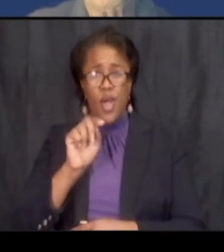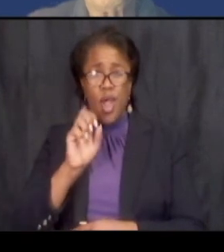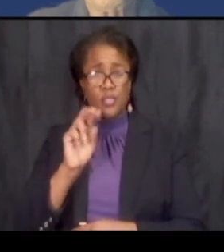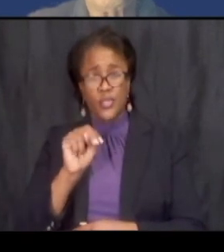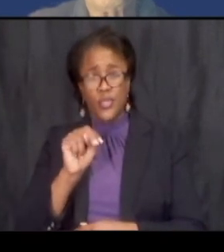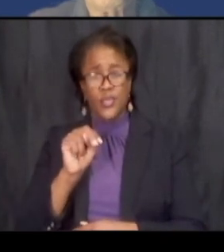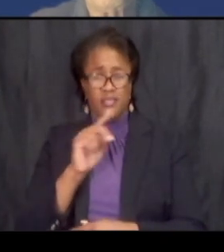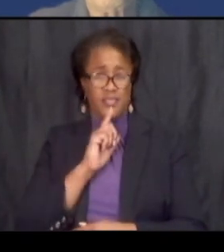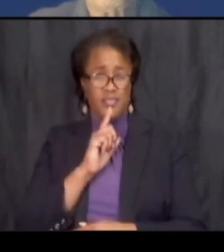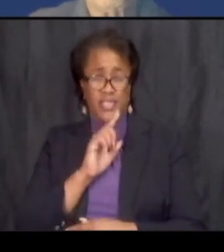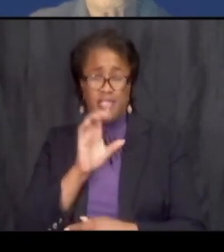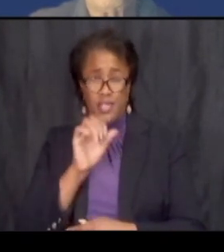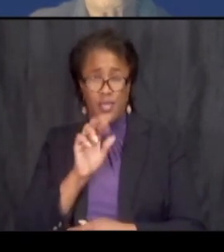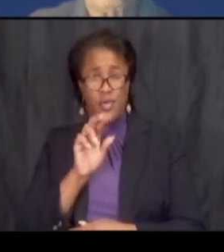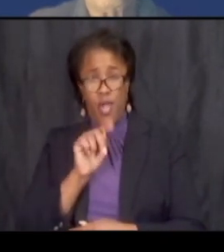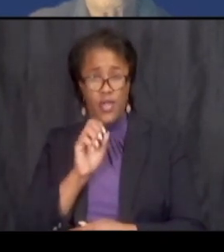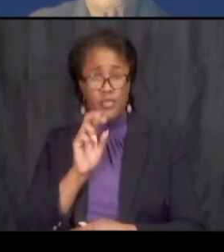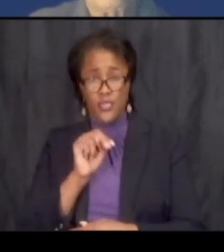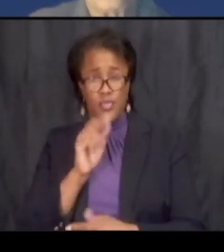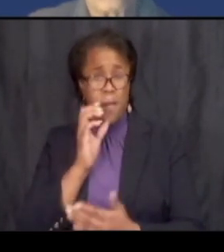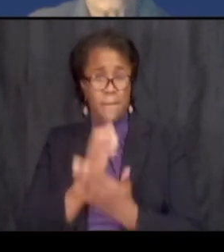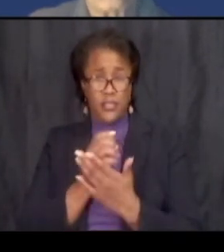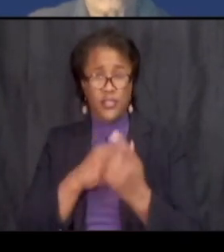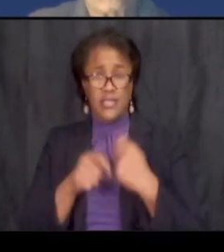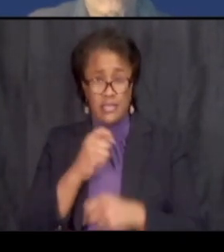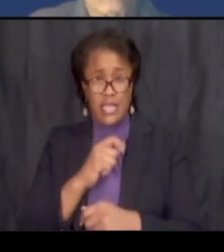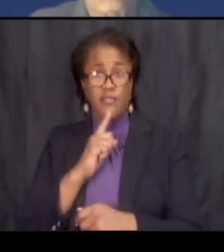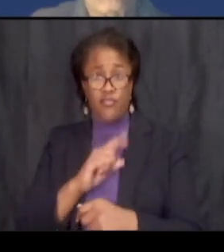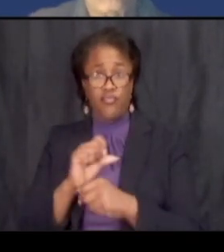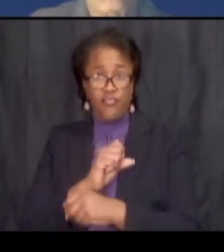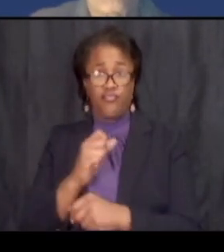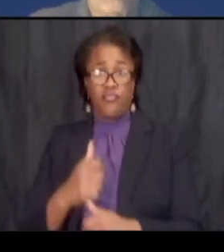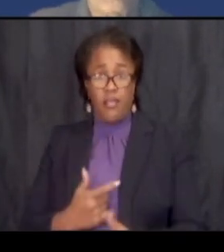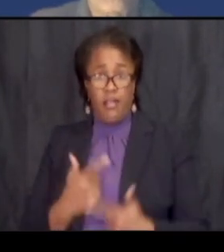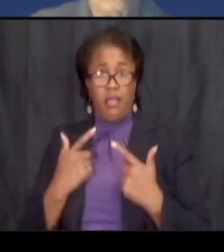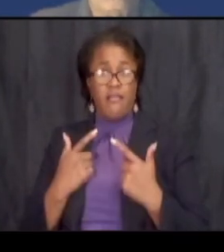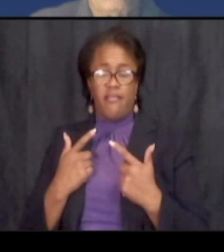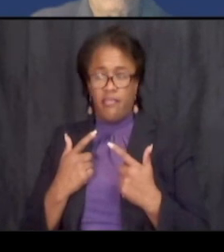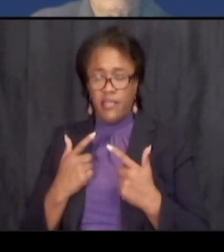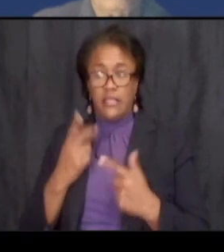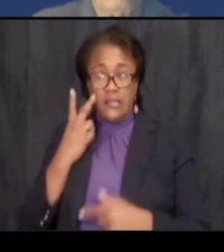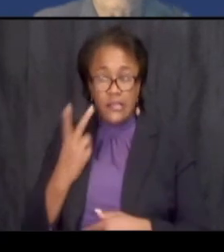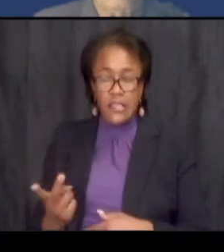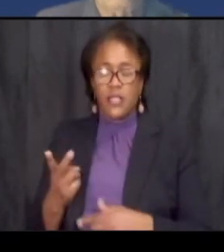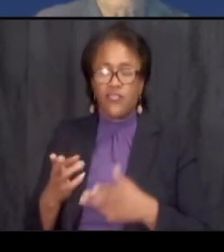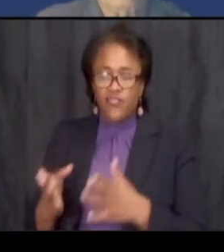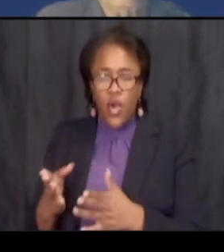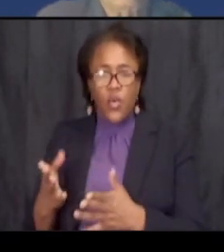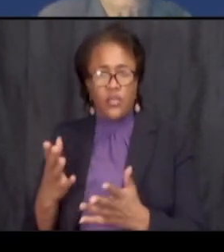kind of cartoonish pictures versus what we see in our daily routine life um is this something